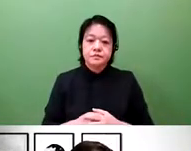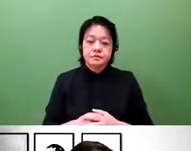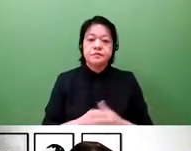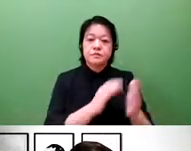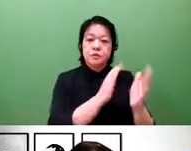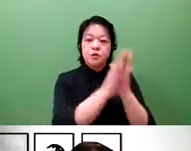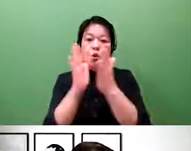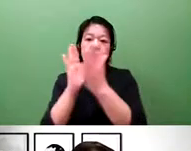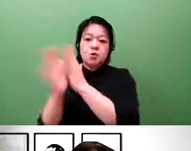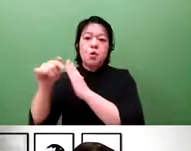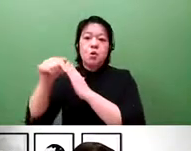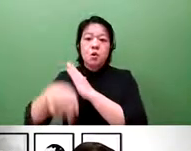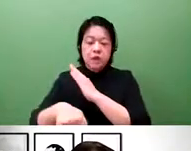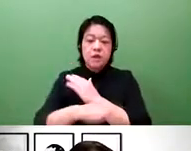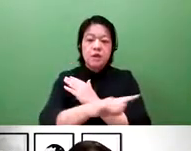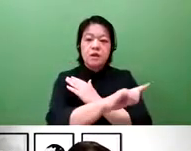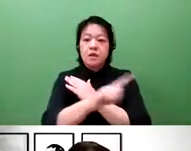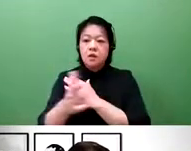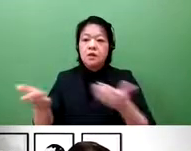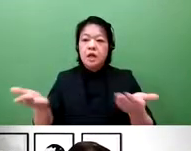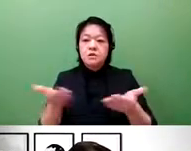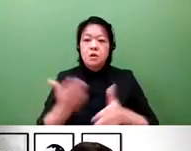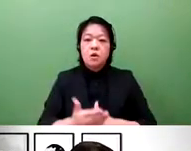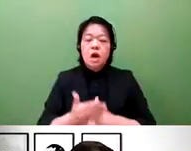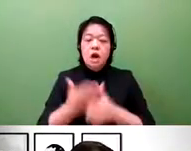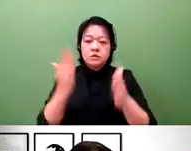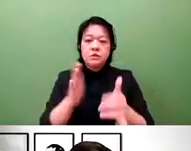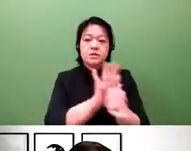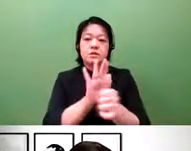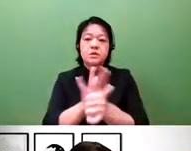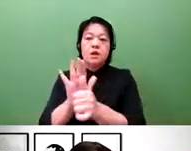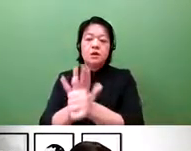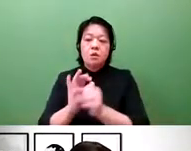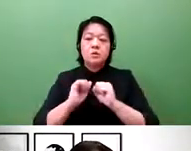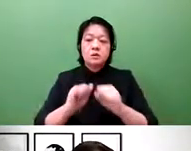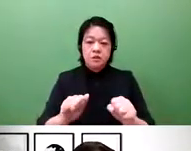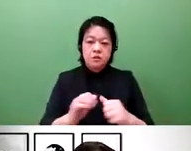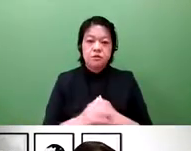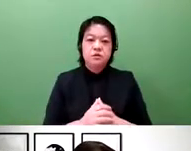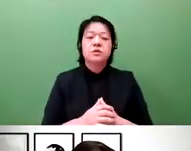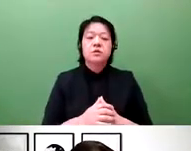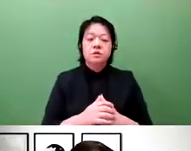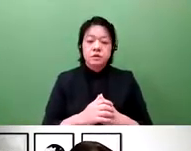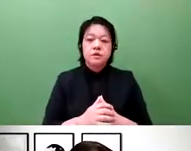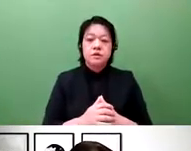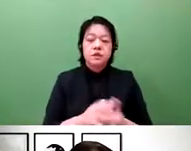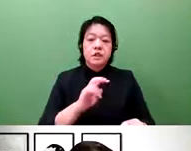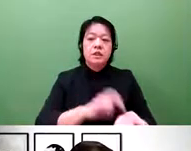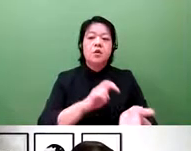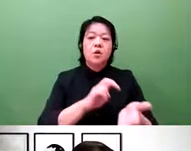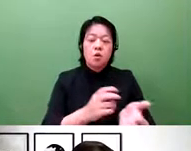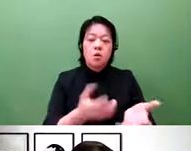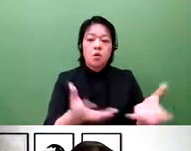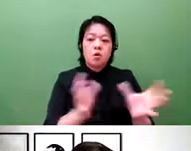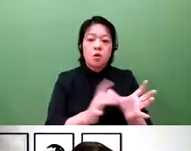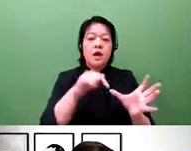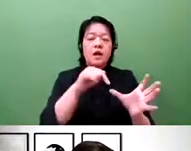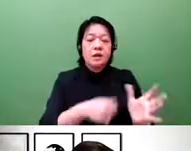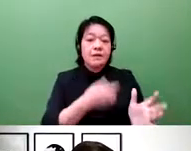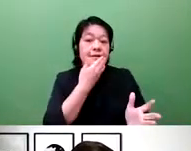Ministries and agencies provide numerous programs to help small and medium-sized enterprises, especially for health care startups.